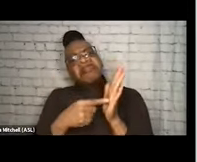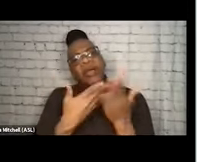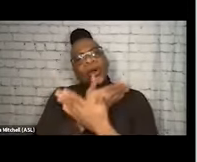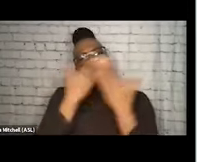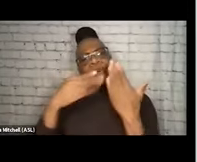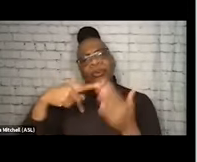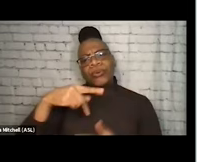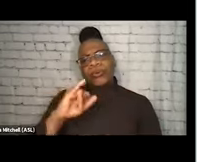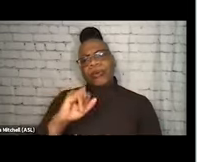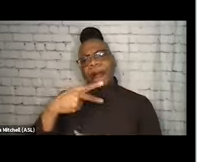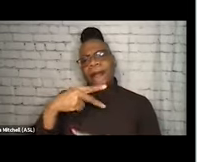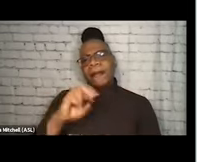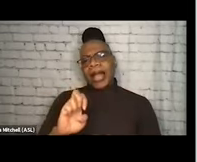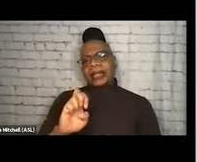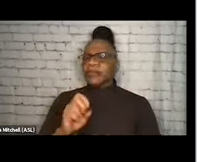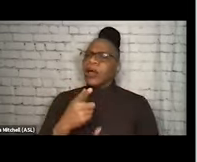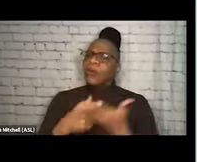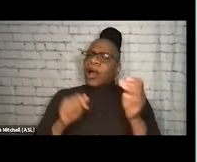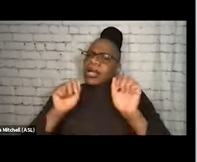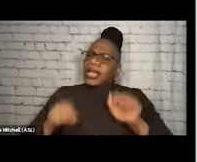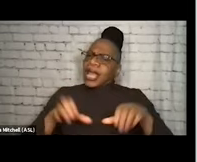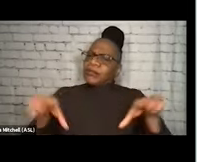if smoking was their mission that day? A light bulb?